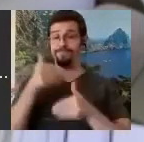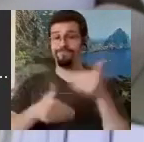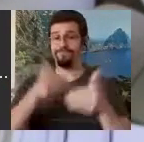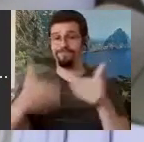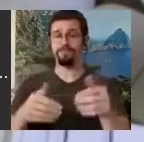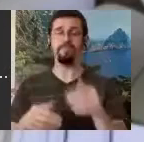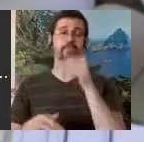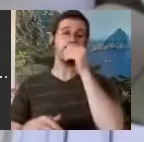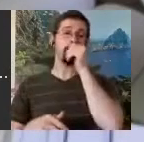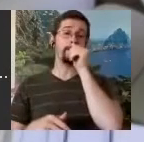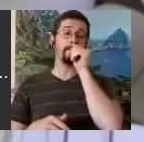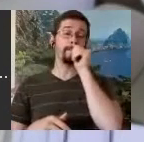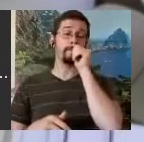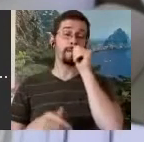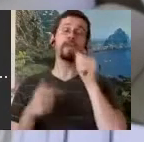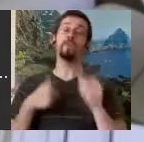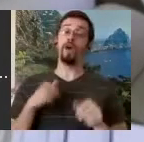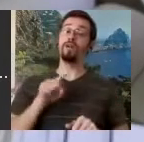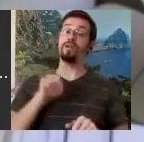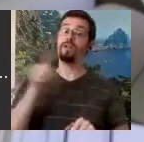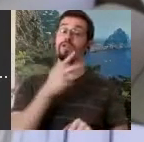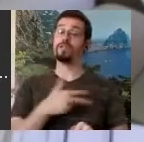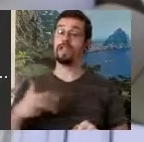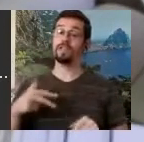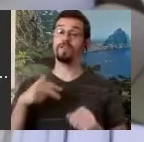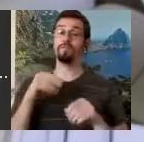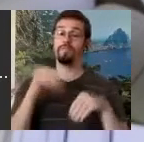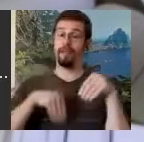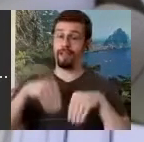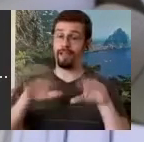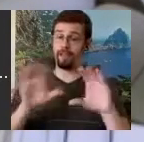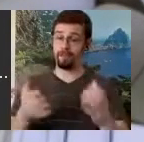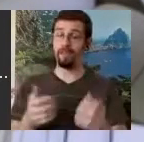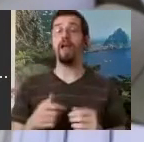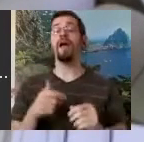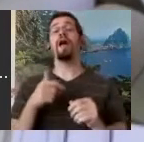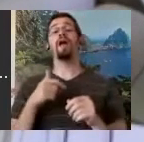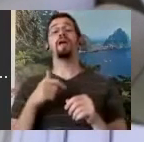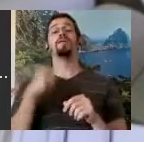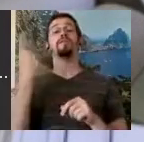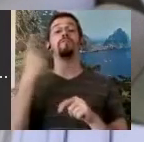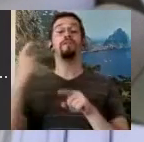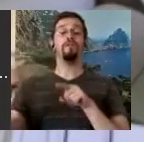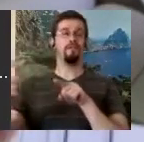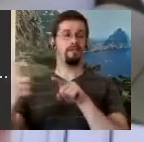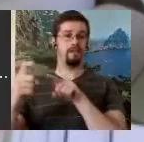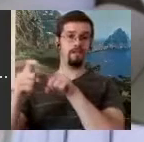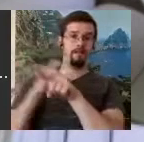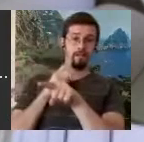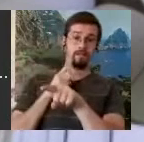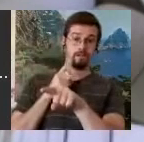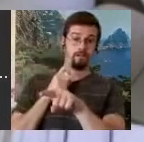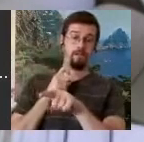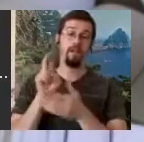Danish Ballet, I got a call from of all things the University of Copenhagen from